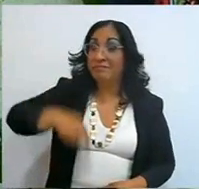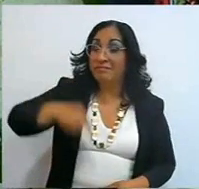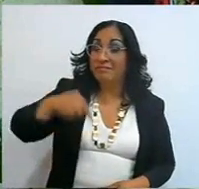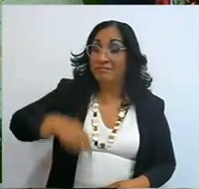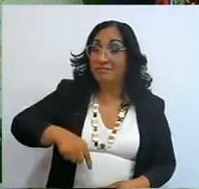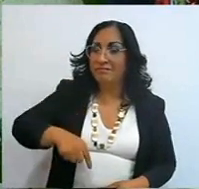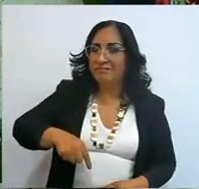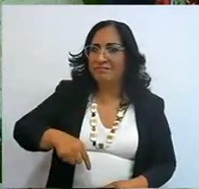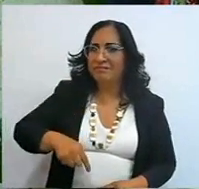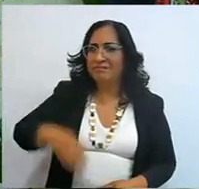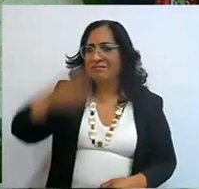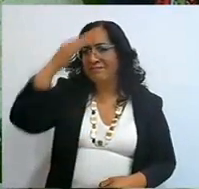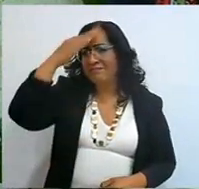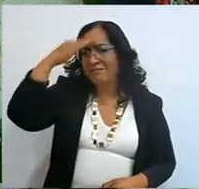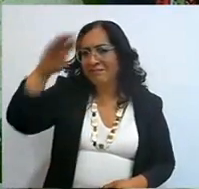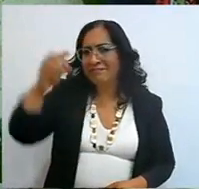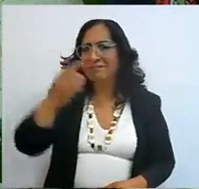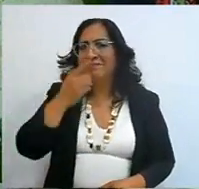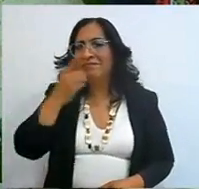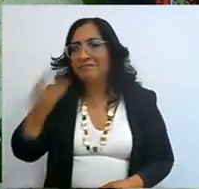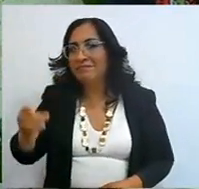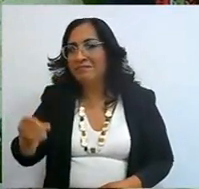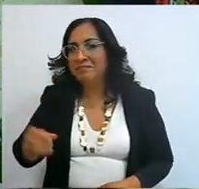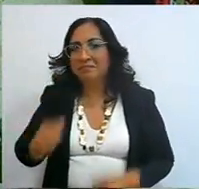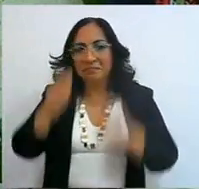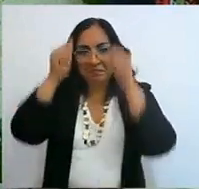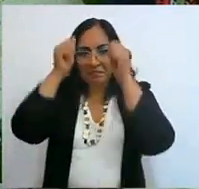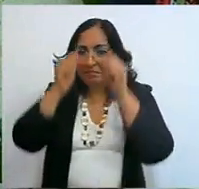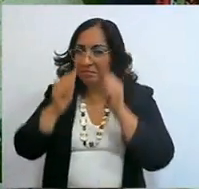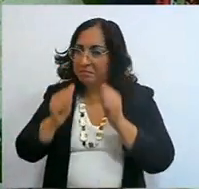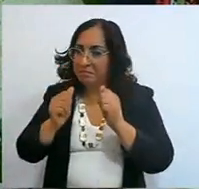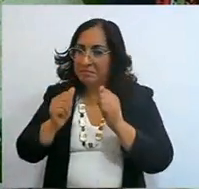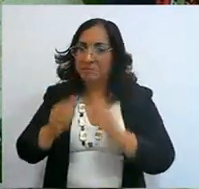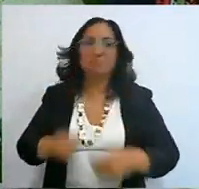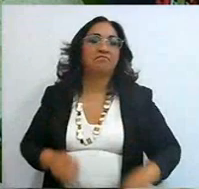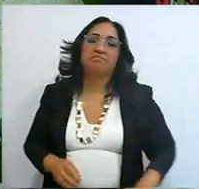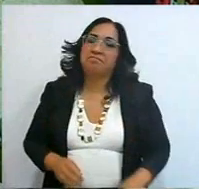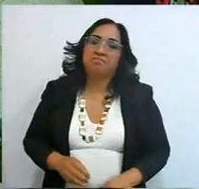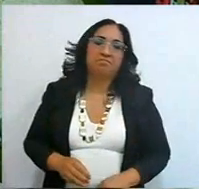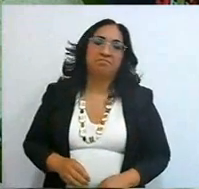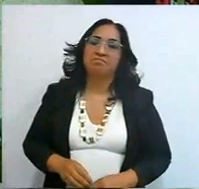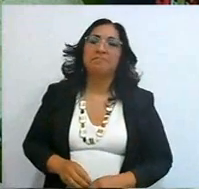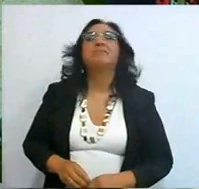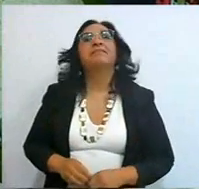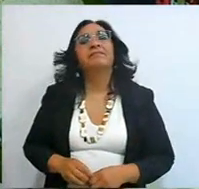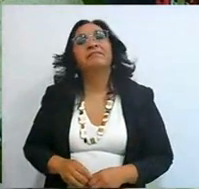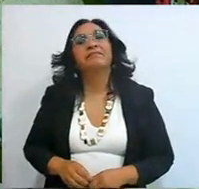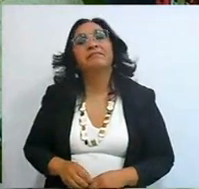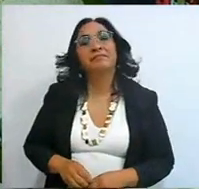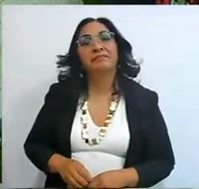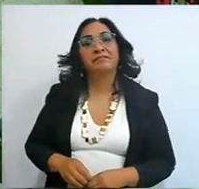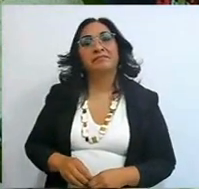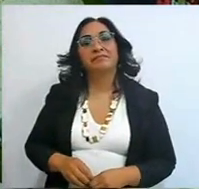You know that I have told you that I do not see anything, I have excellent eyesight, as seen,